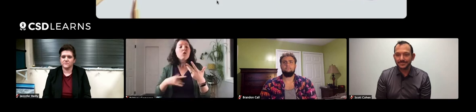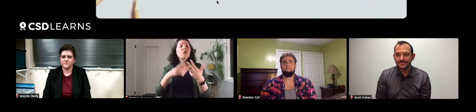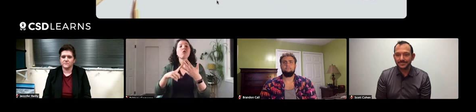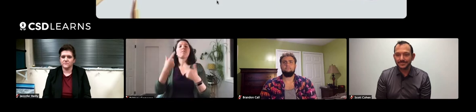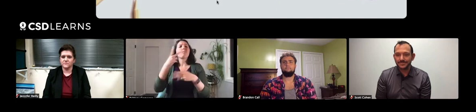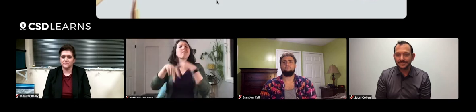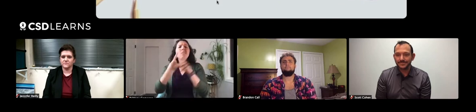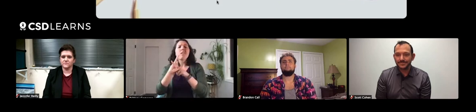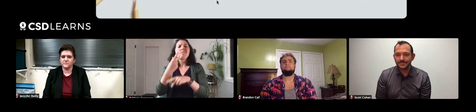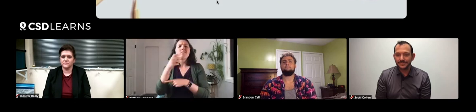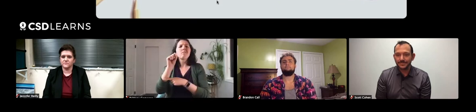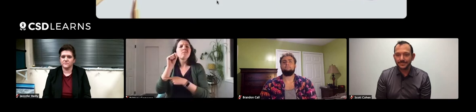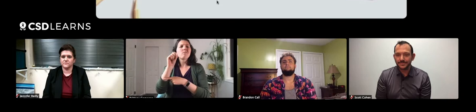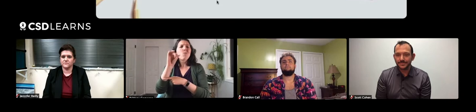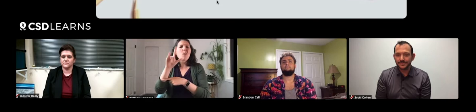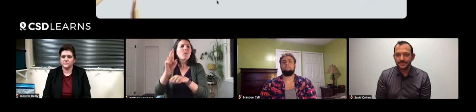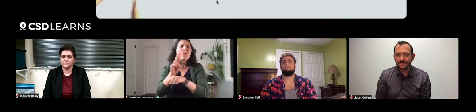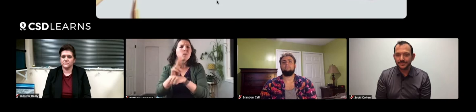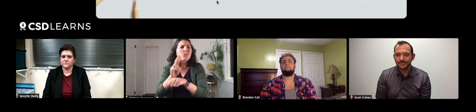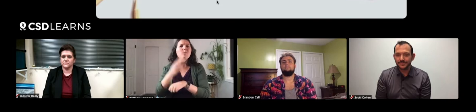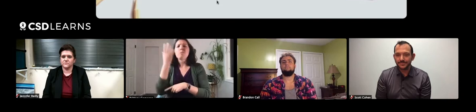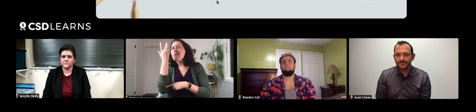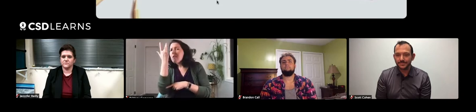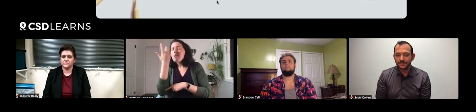also what type of soil you need to use, and so on.